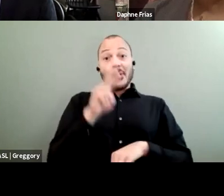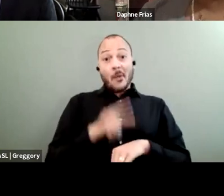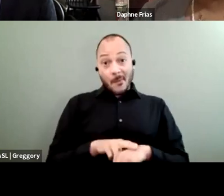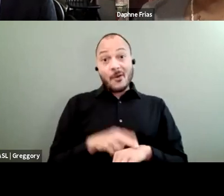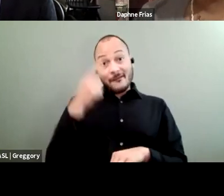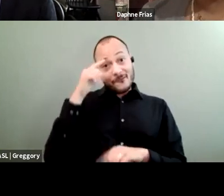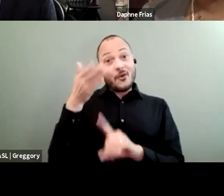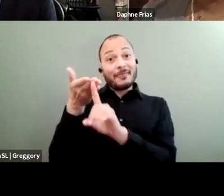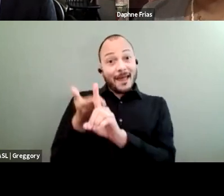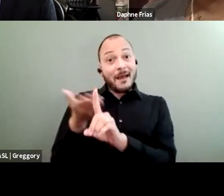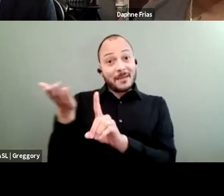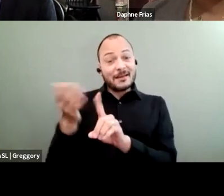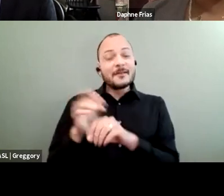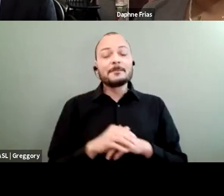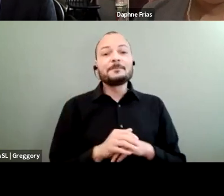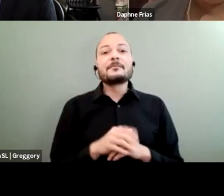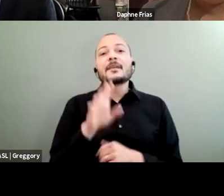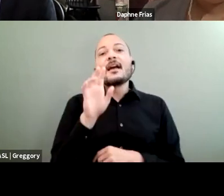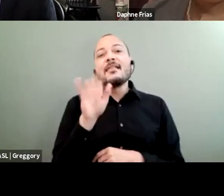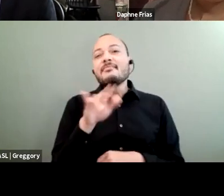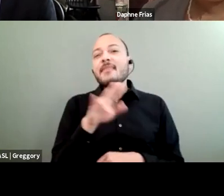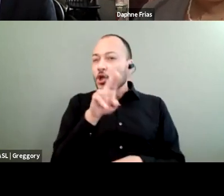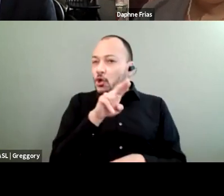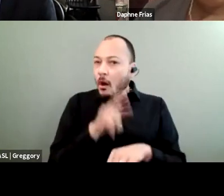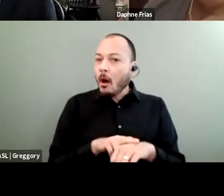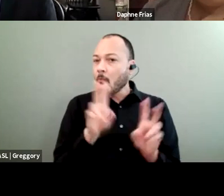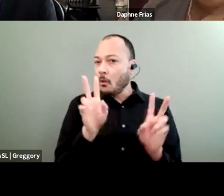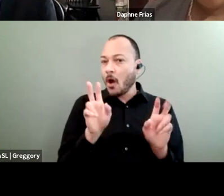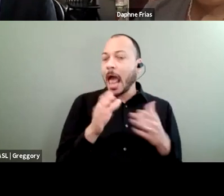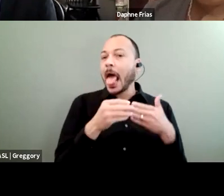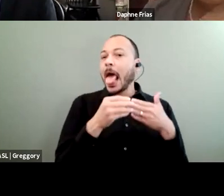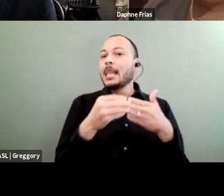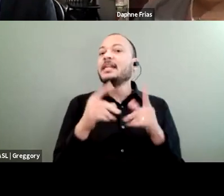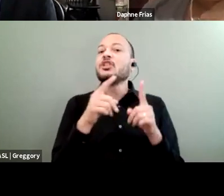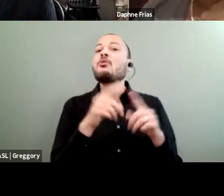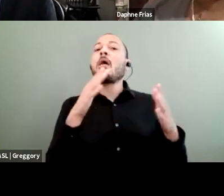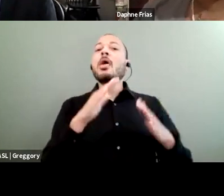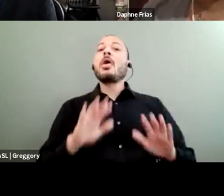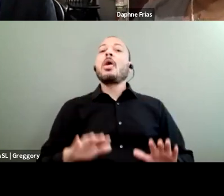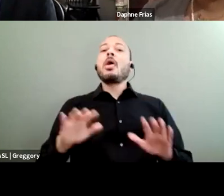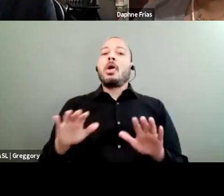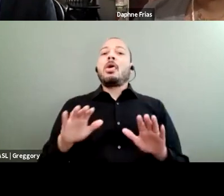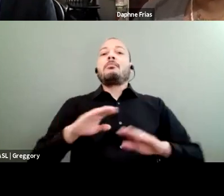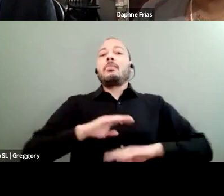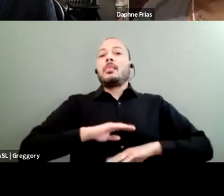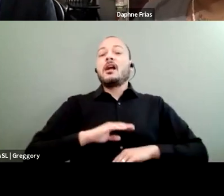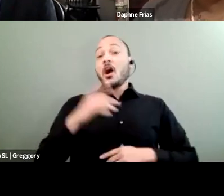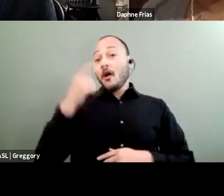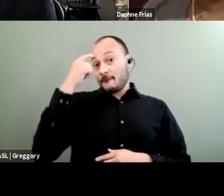And that normalization leads to complacency because our political environment